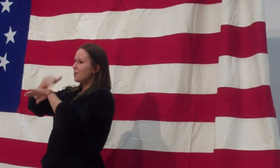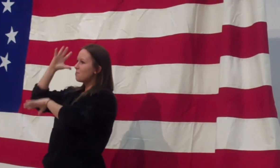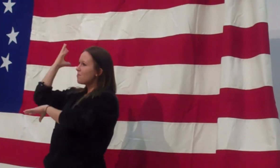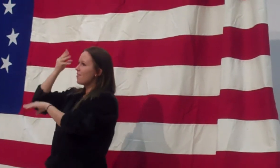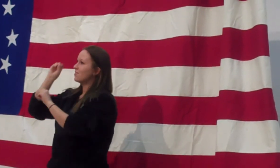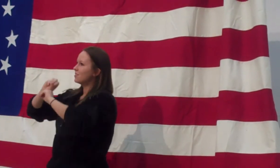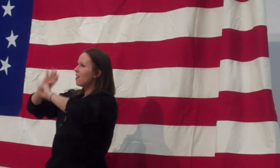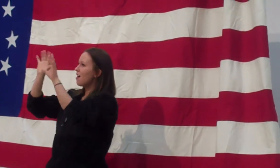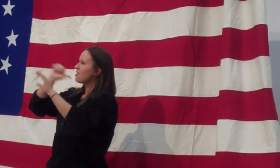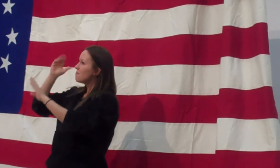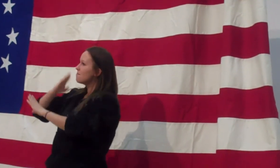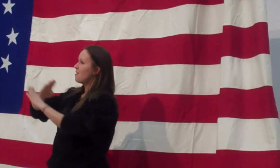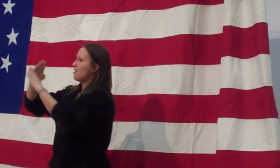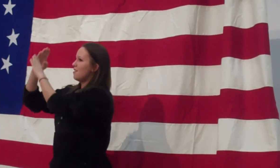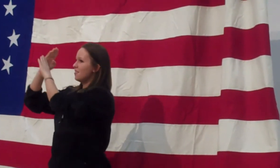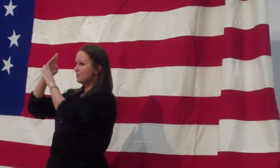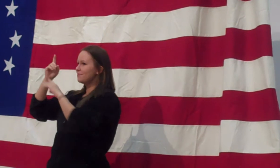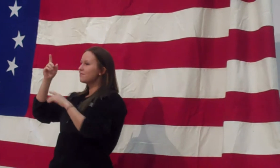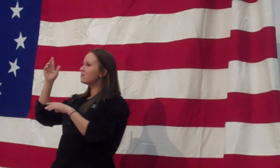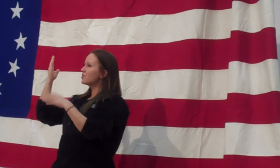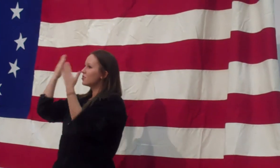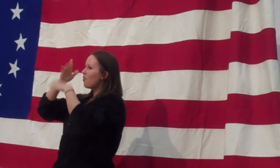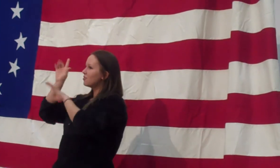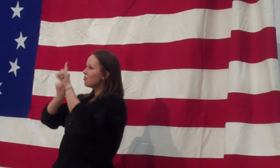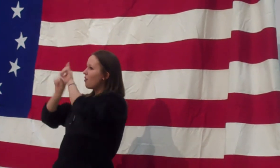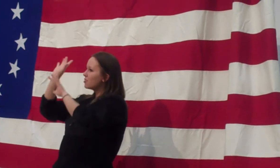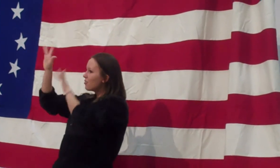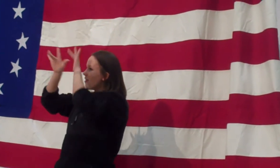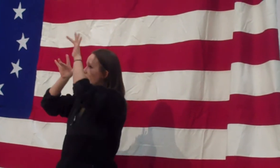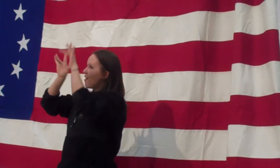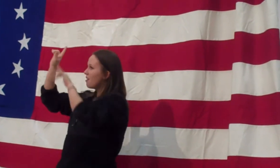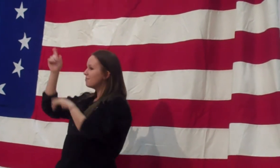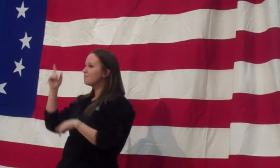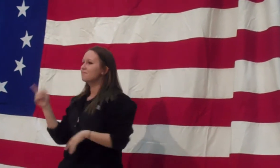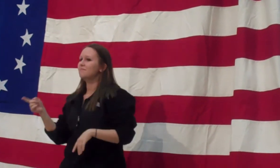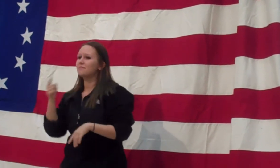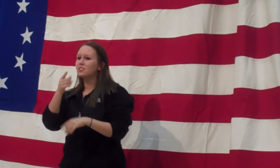She walks in beauty like the night Of cloudless climes and starry skies;